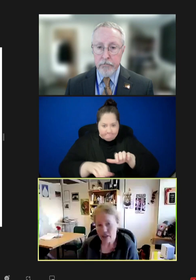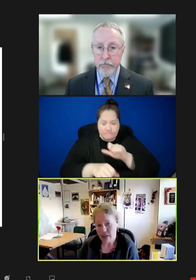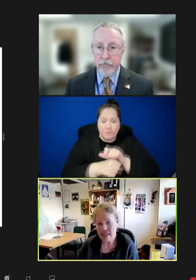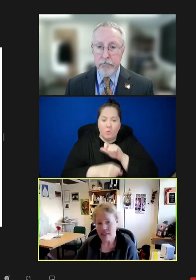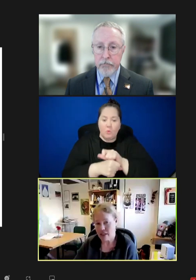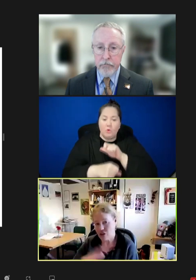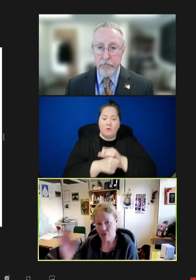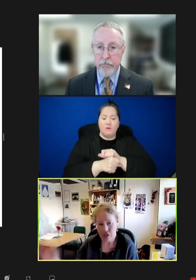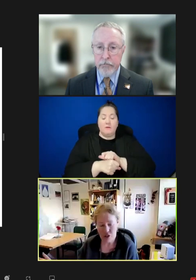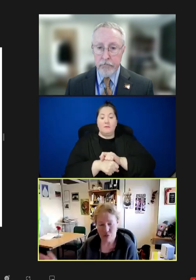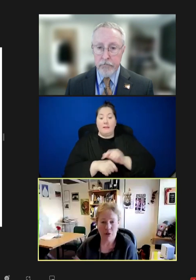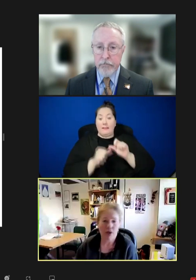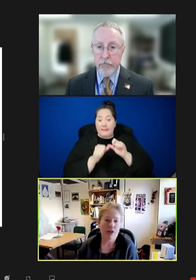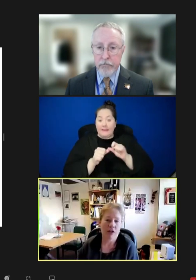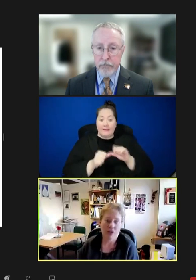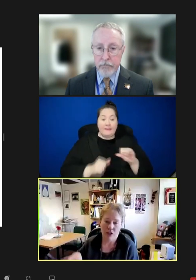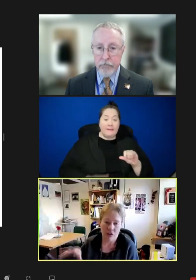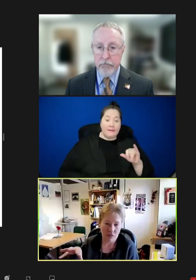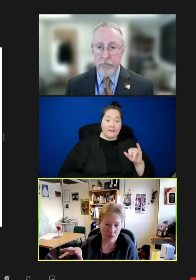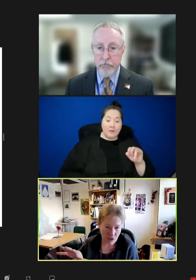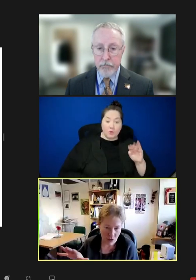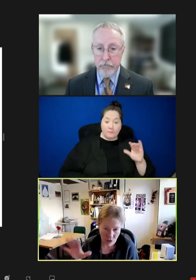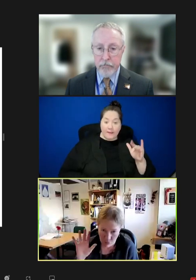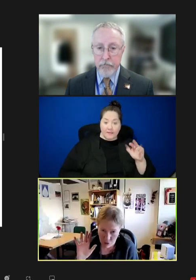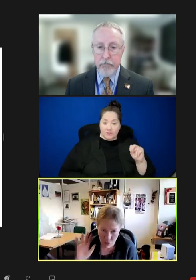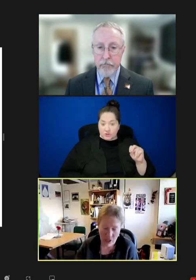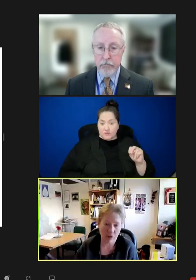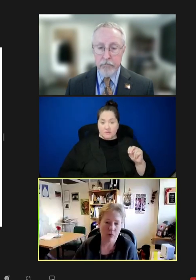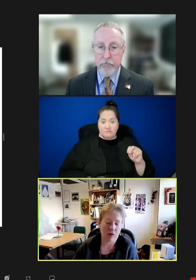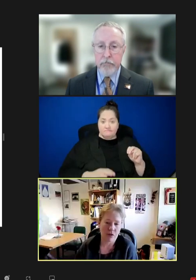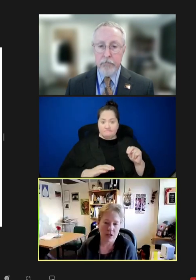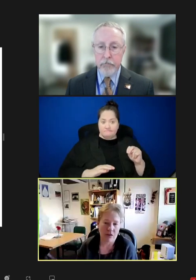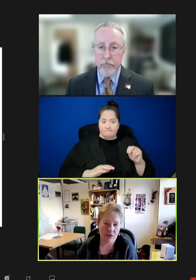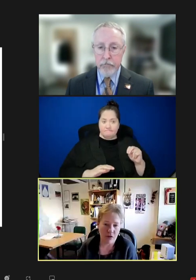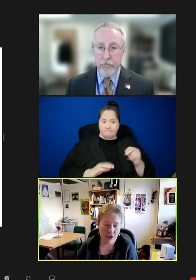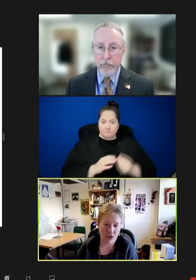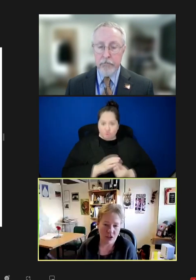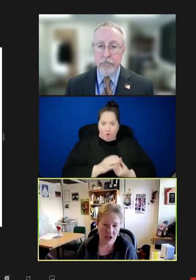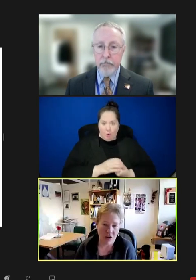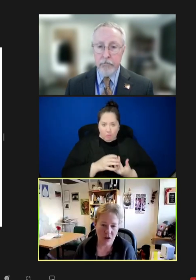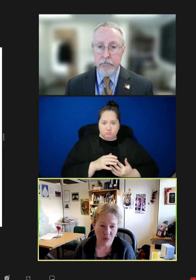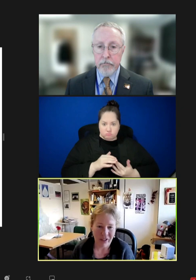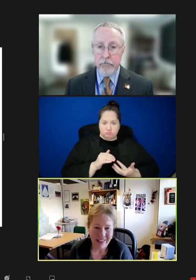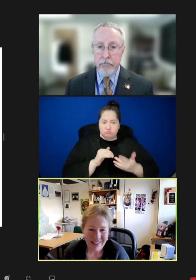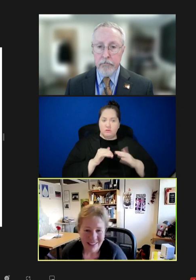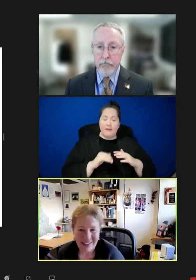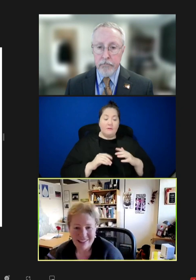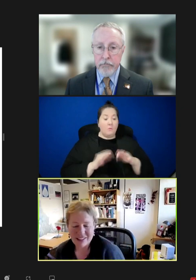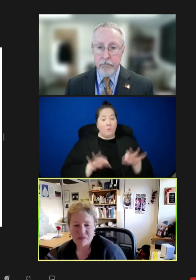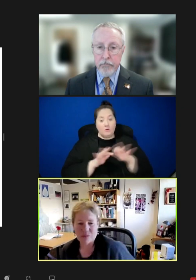lengthy incubation period, the incredible importance of getting folks to stay at home,